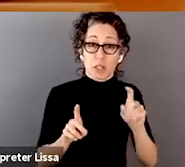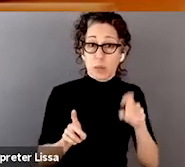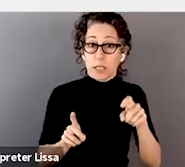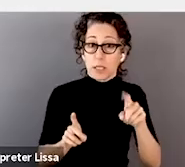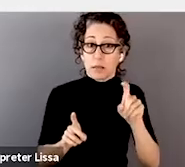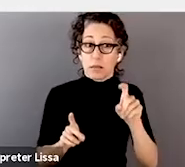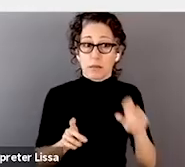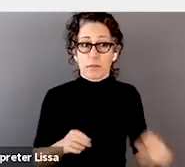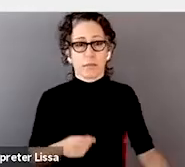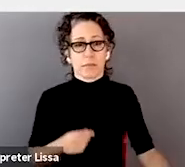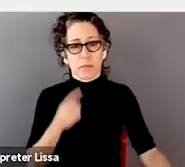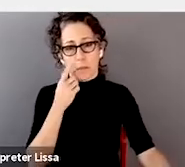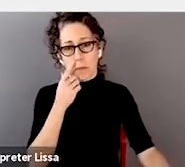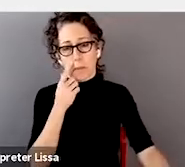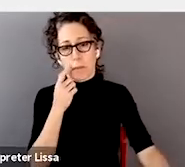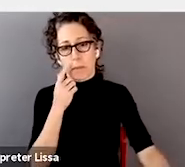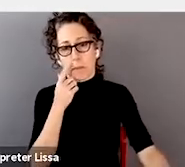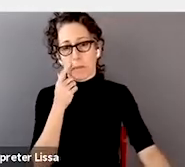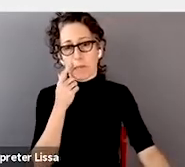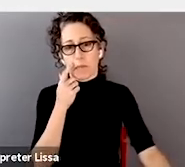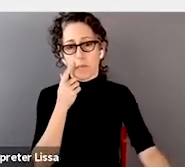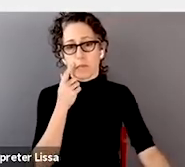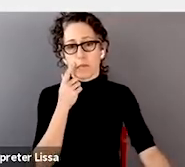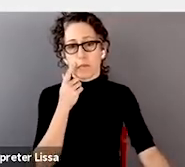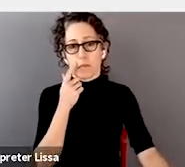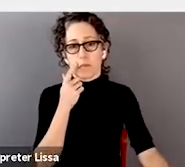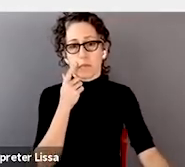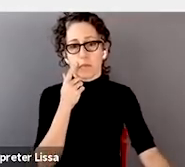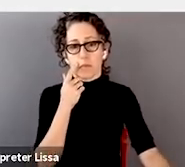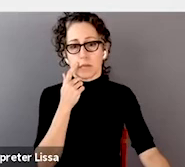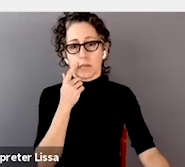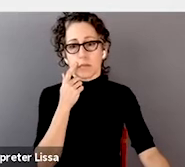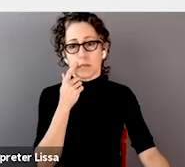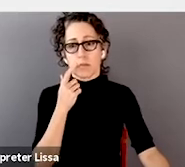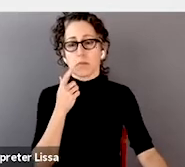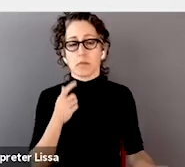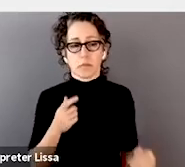Okay, so from my point of view, I have worked with a number of companies